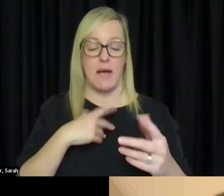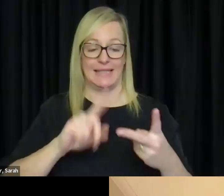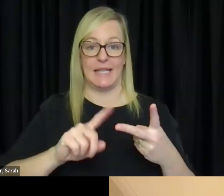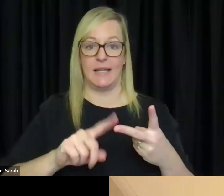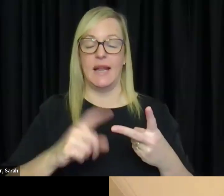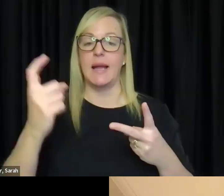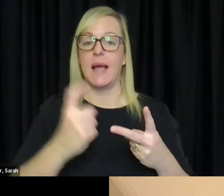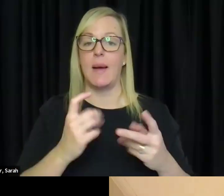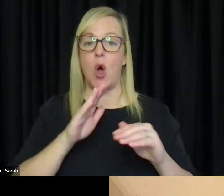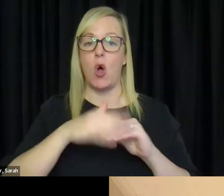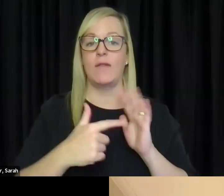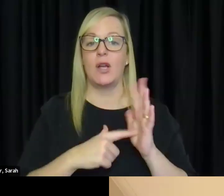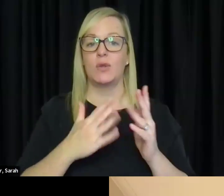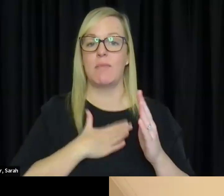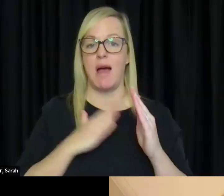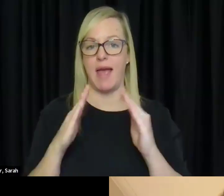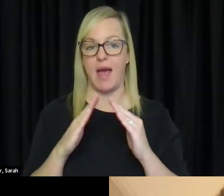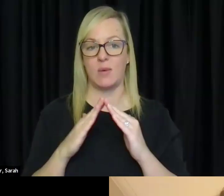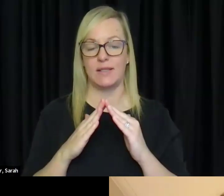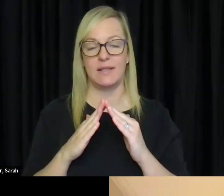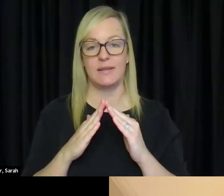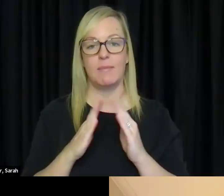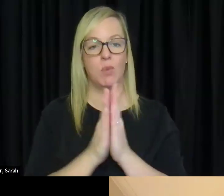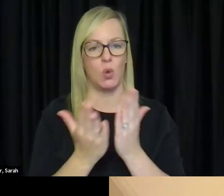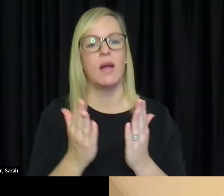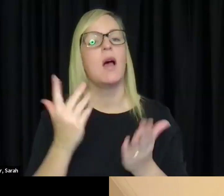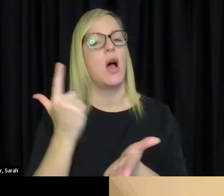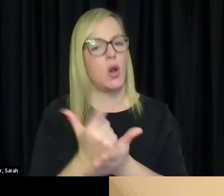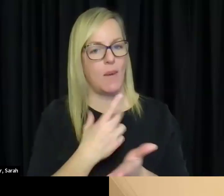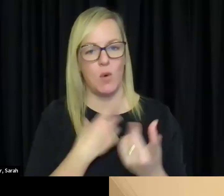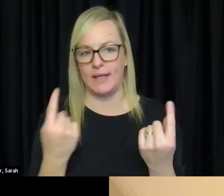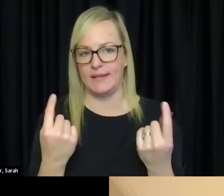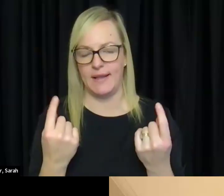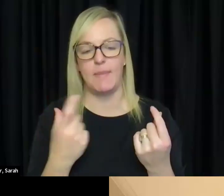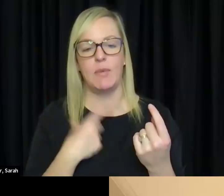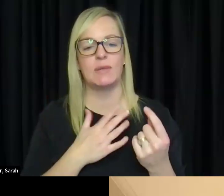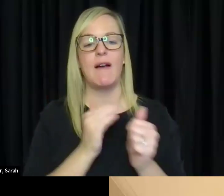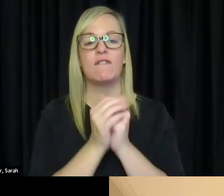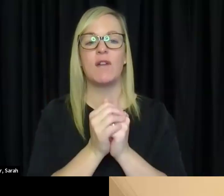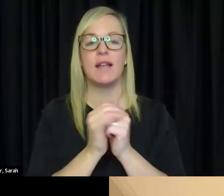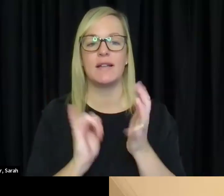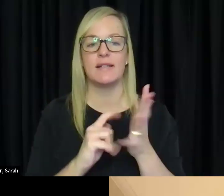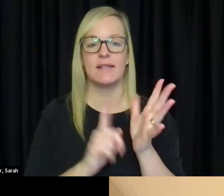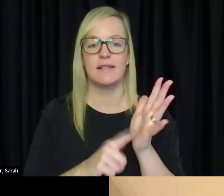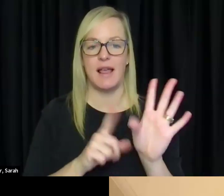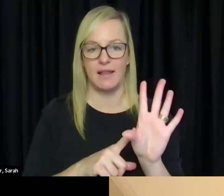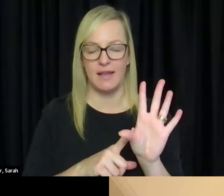that was to be honest a lot easier because I had my friend Sally who was a children's author and